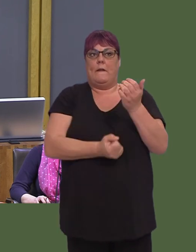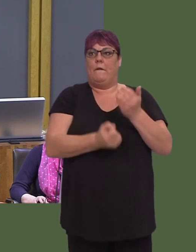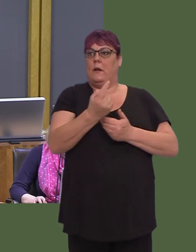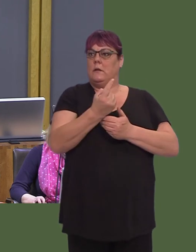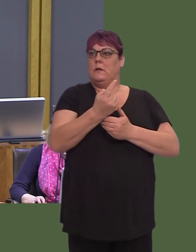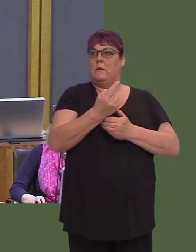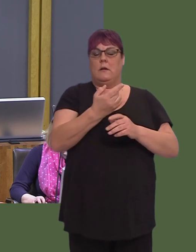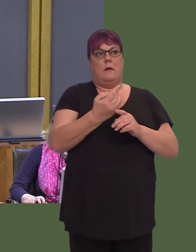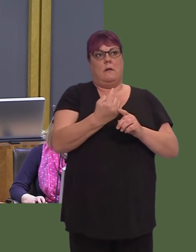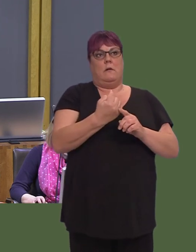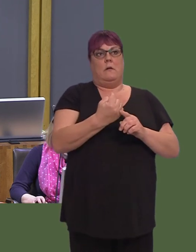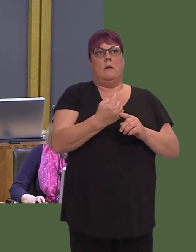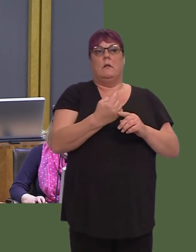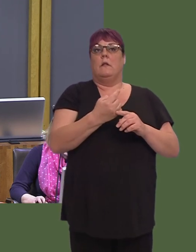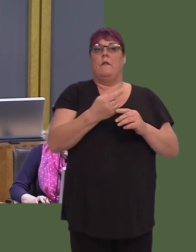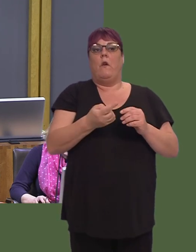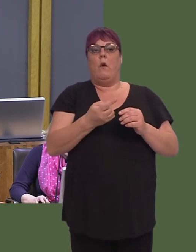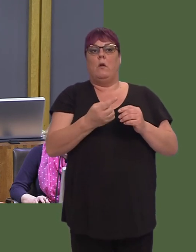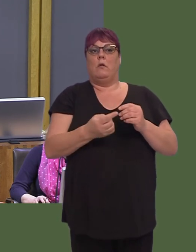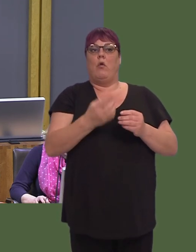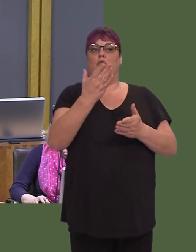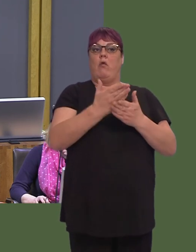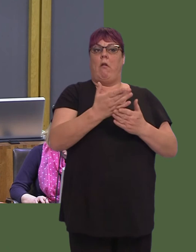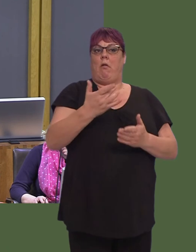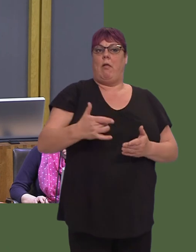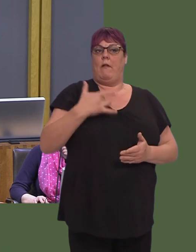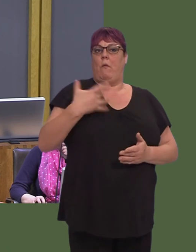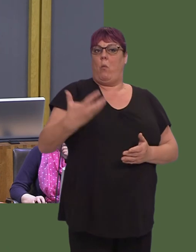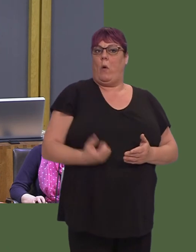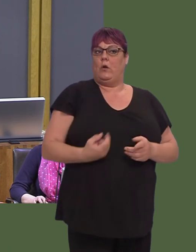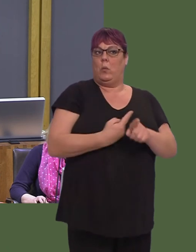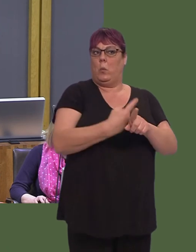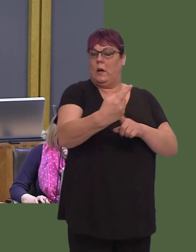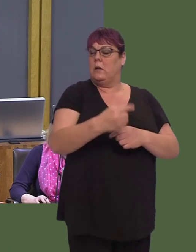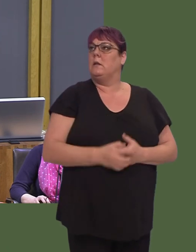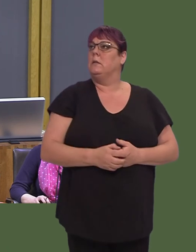November. What further action can be taken to promote the real living wage across, particularly,